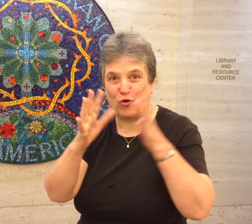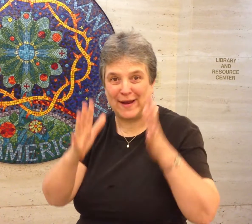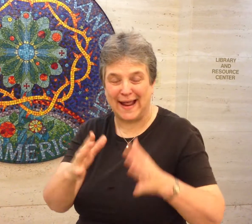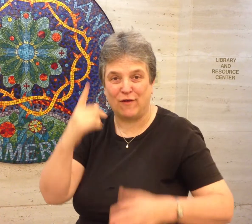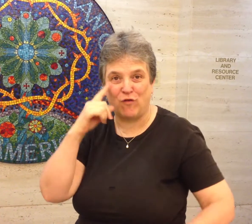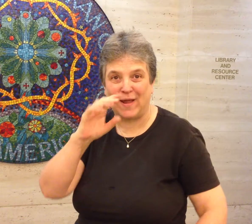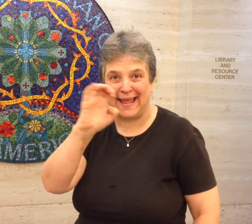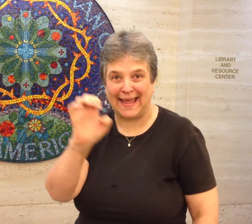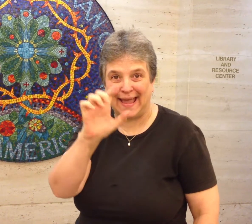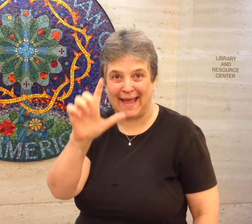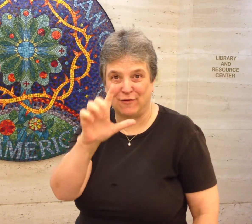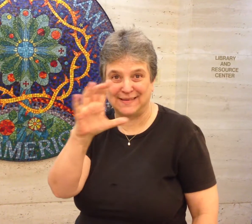Thank you and hope to meet you soon.